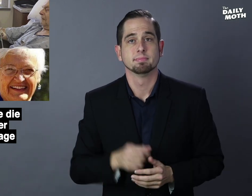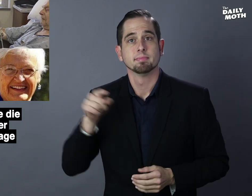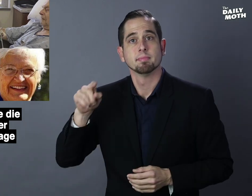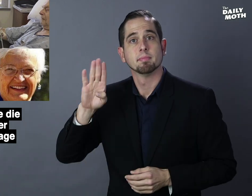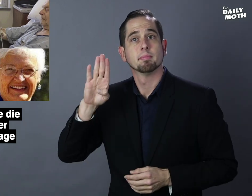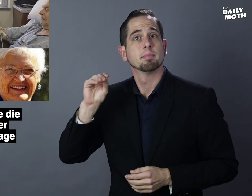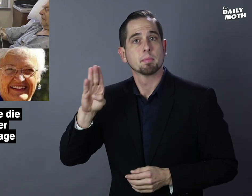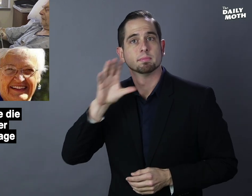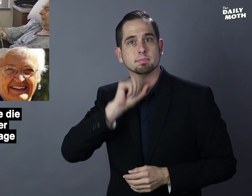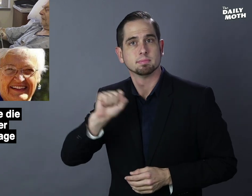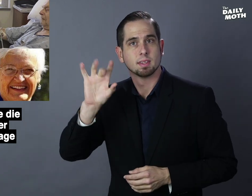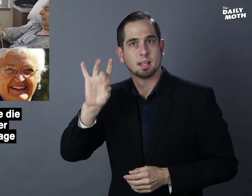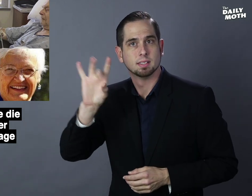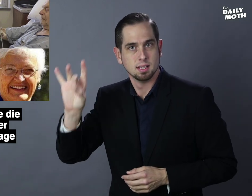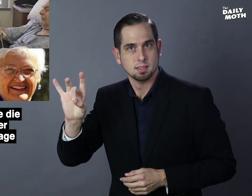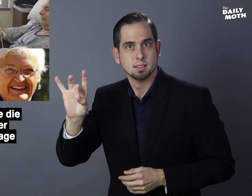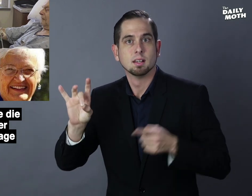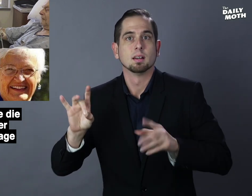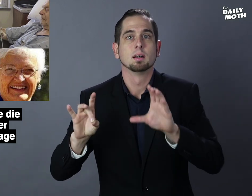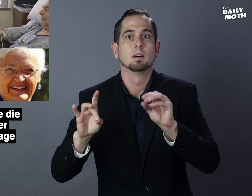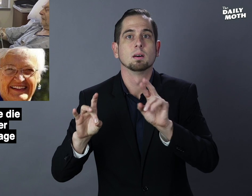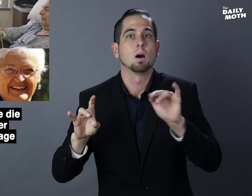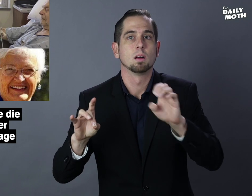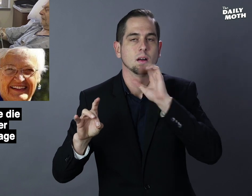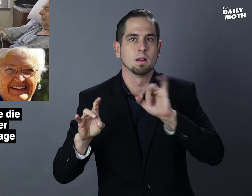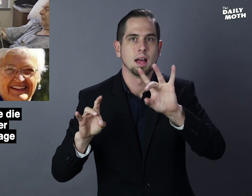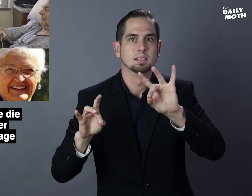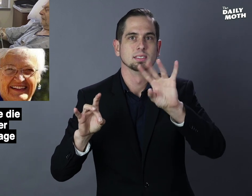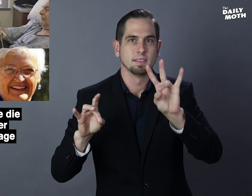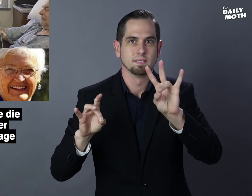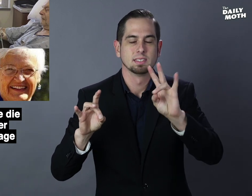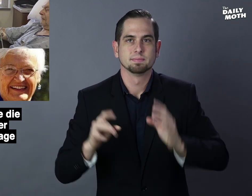Bob was 88 years old, while Corrine was 87.